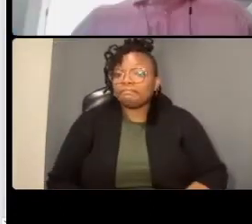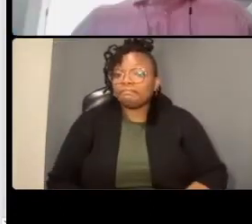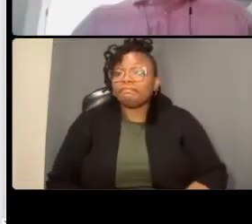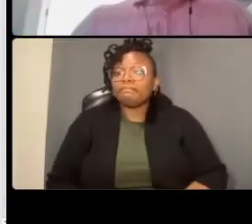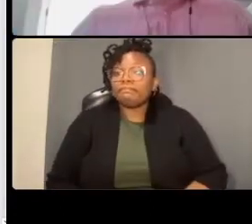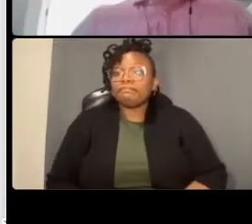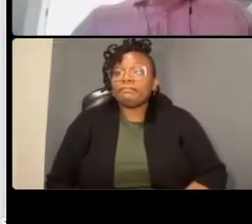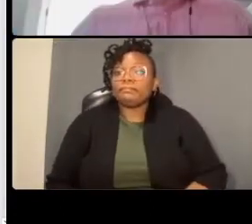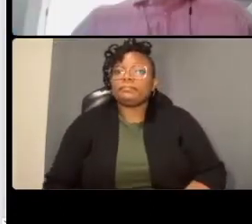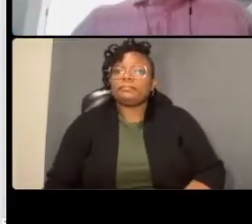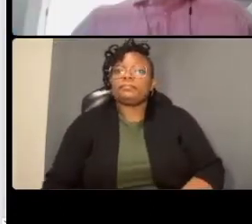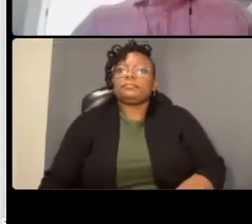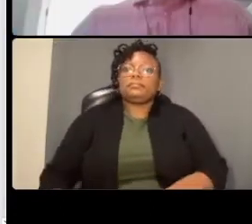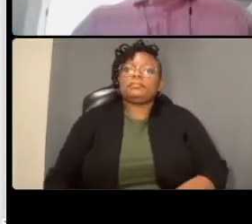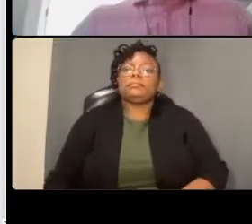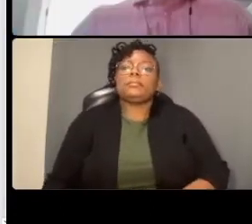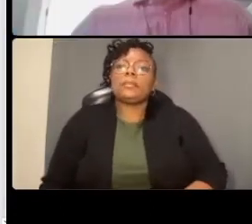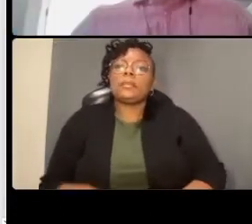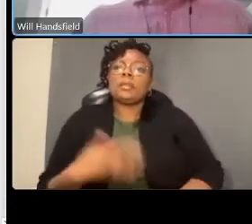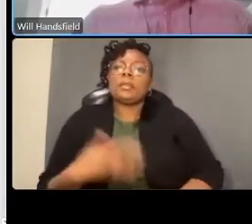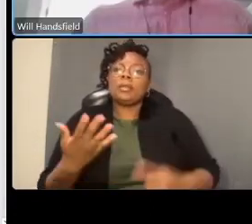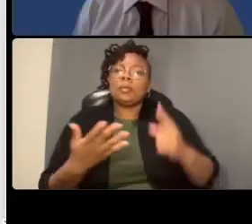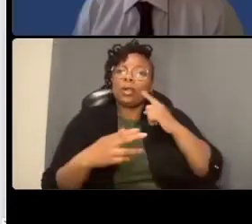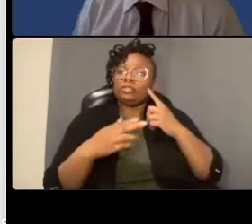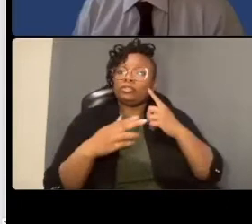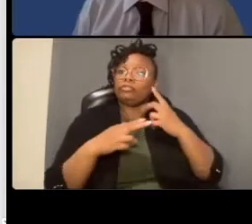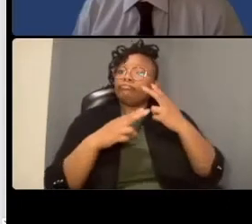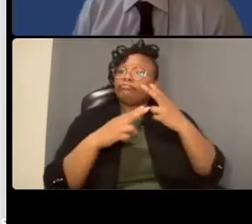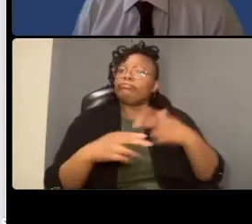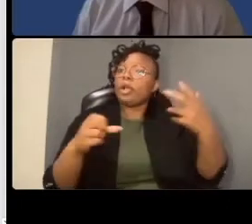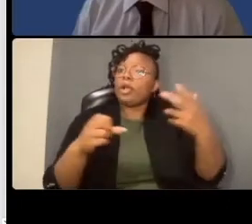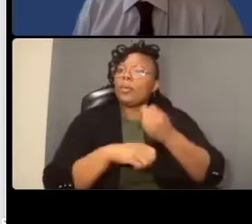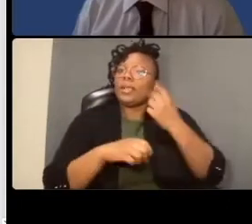the traffic you know ddot would say you know what we need to take a second look at this